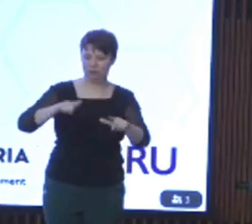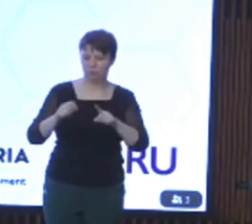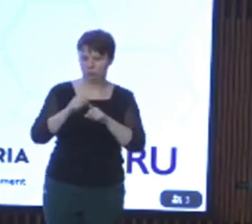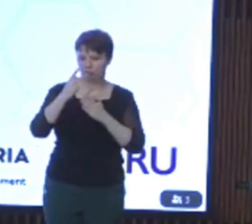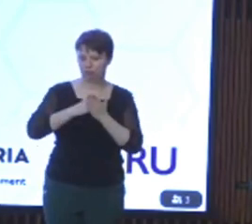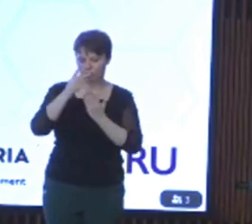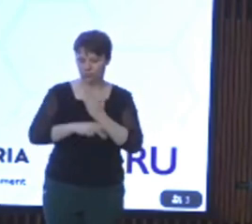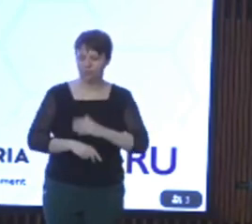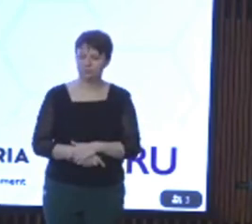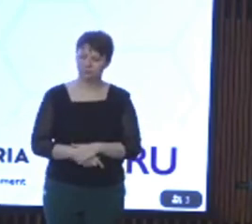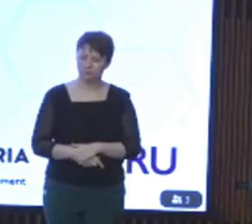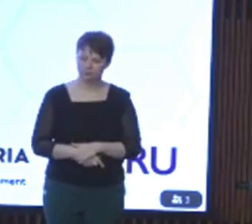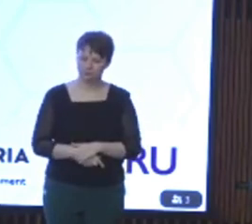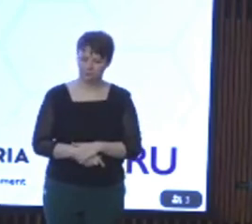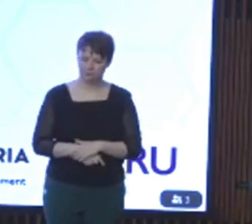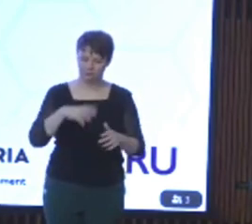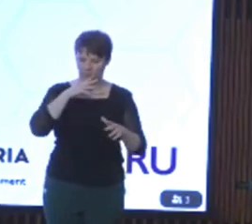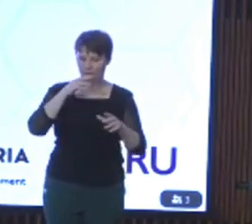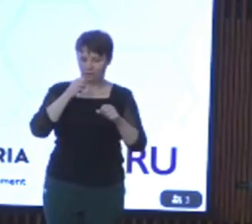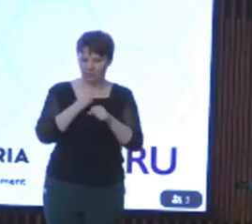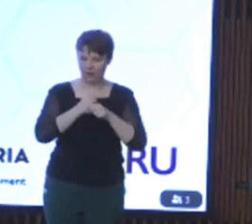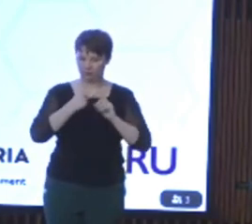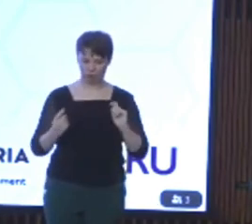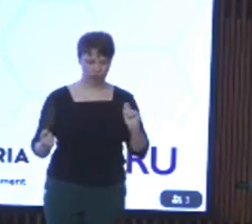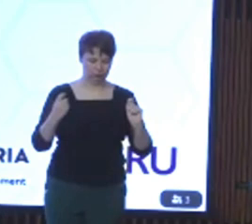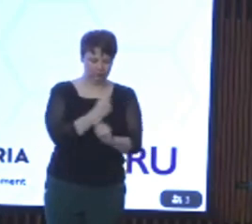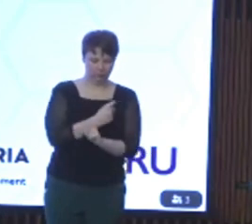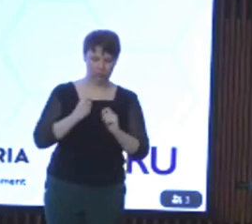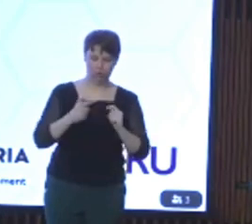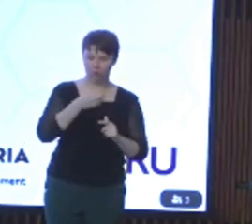as part of the government's transformative Early Childhood reforms. We have invested in